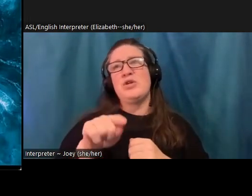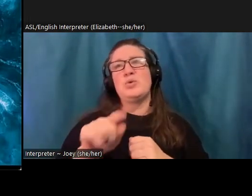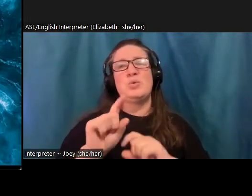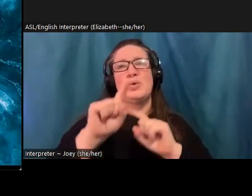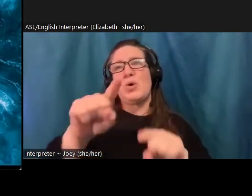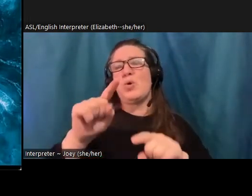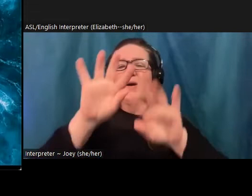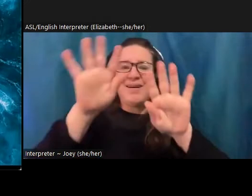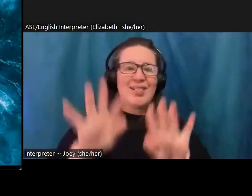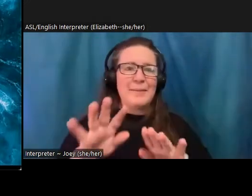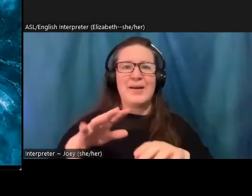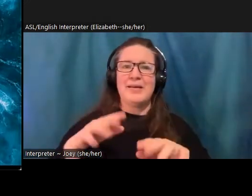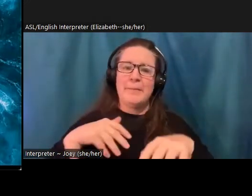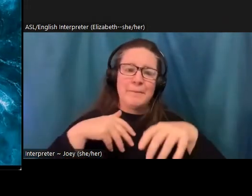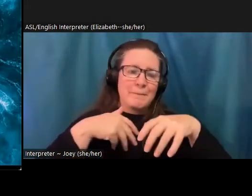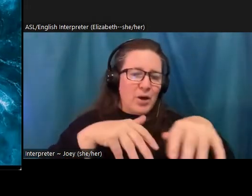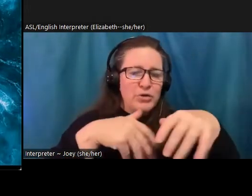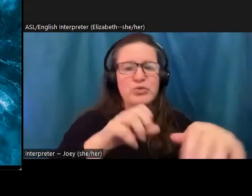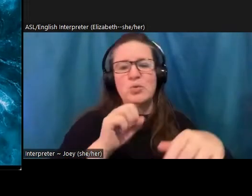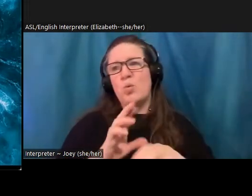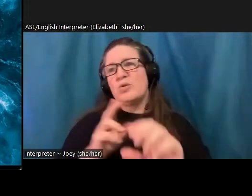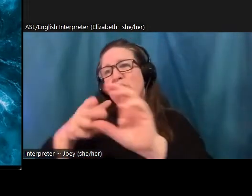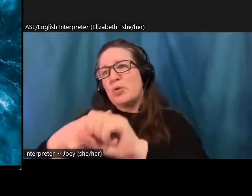community garden, like you as an individual that's going to tip